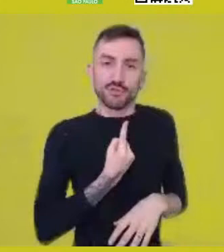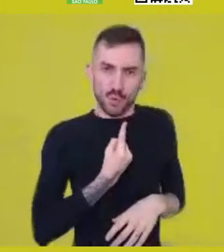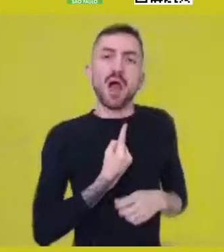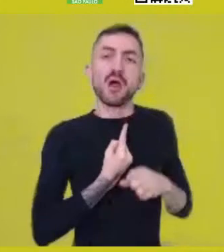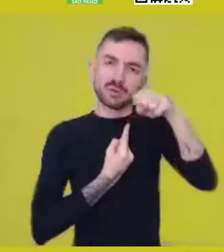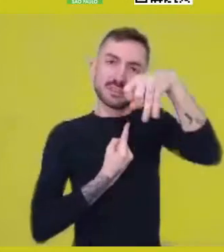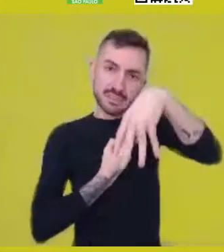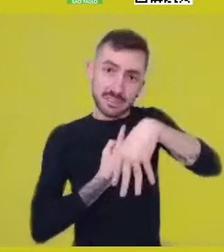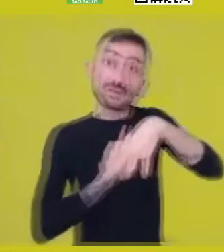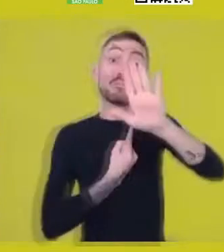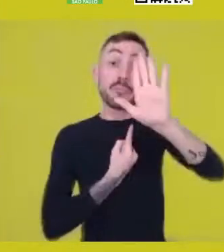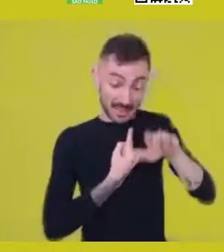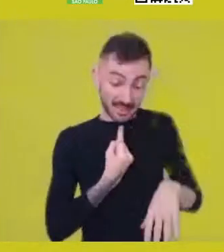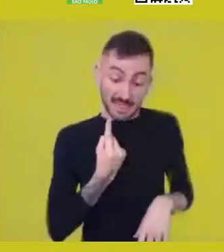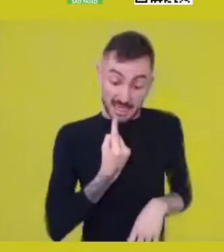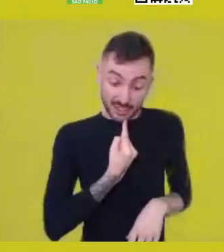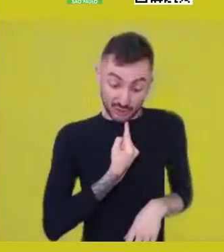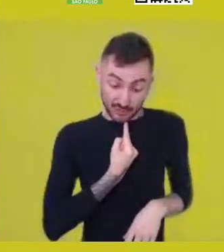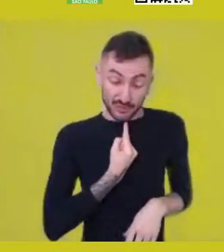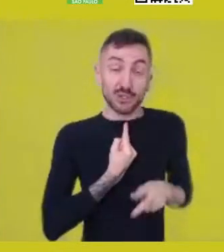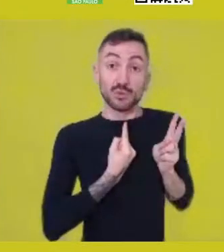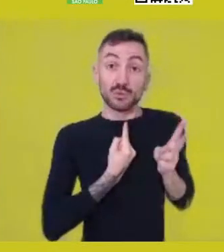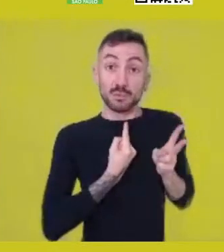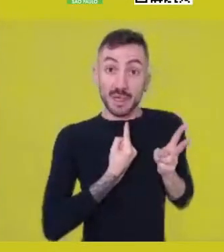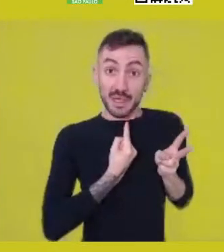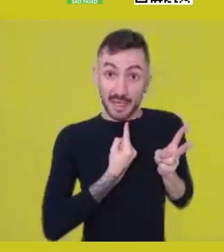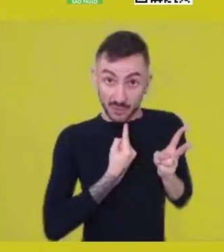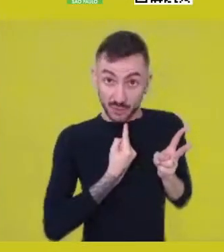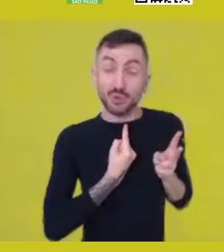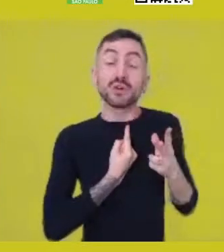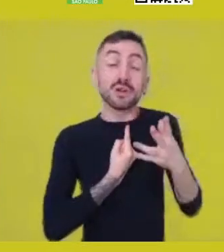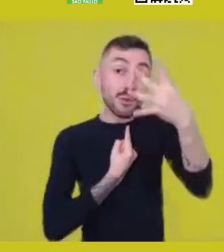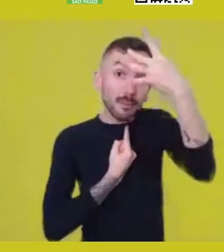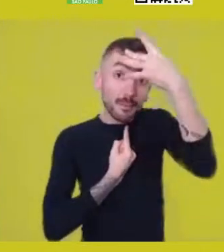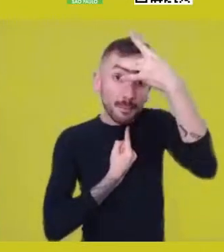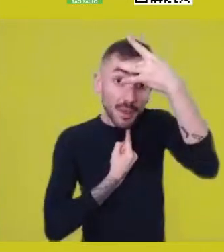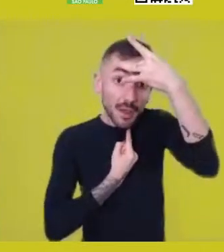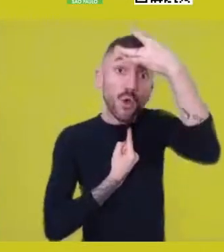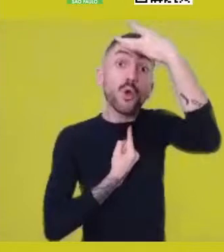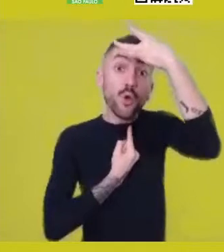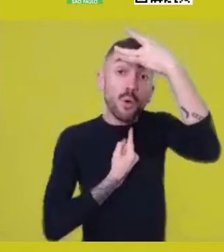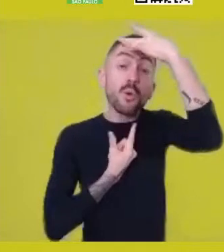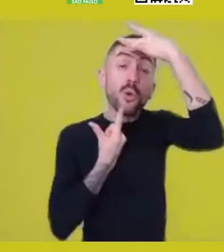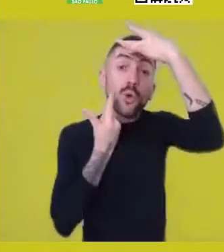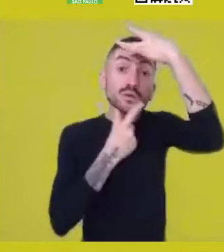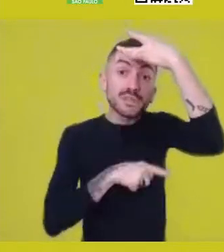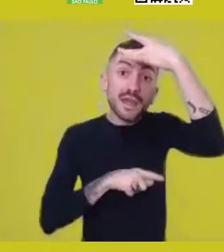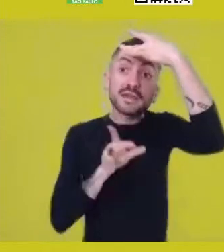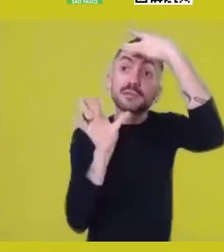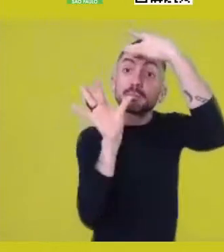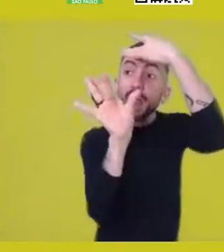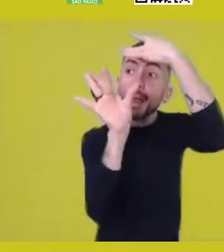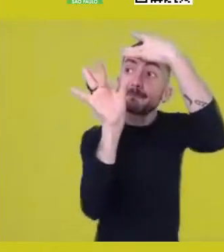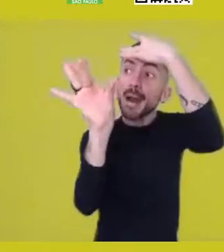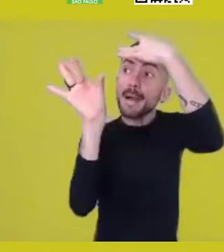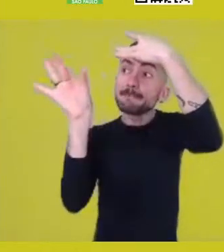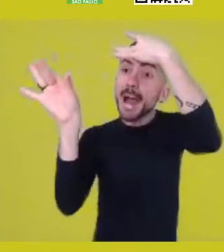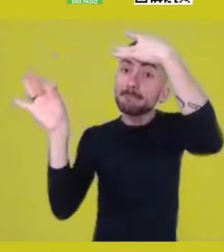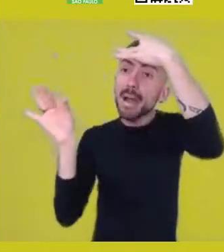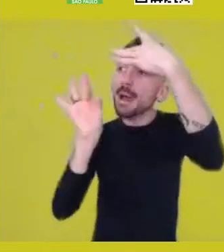and this individual conception ends up having a collective understanding.